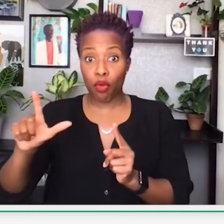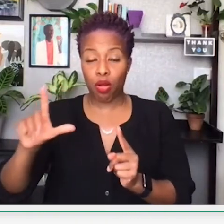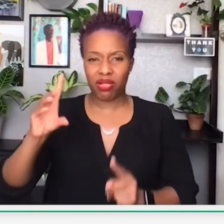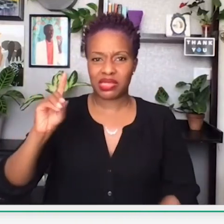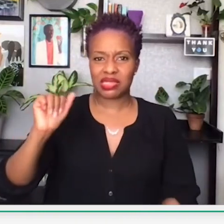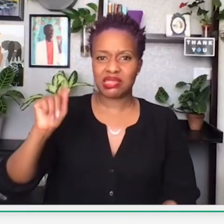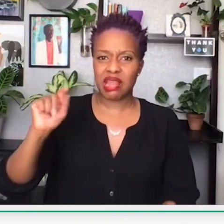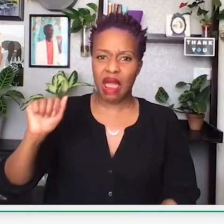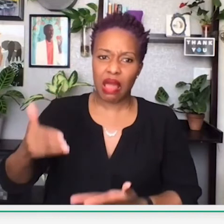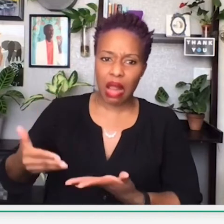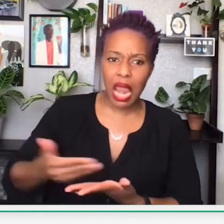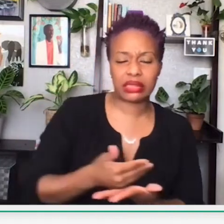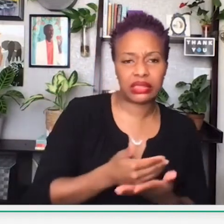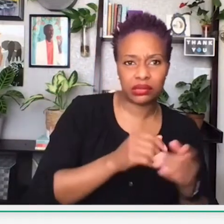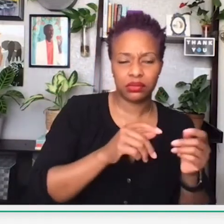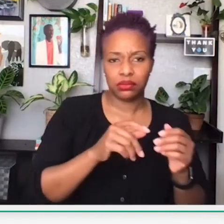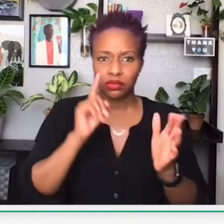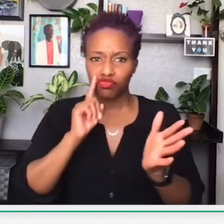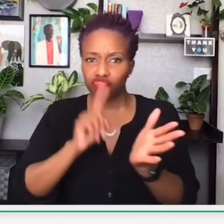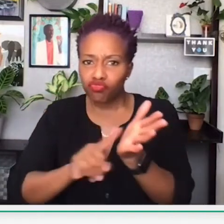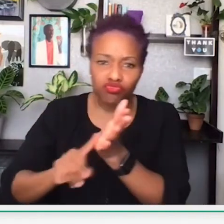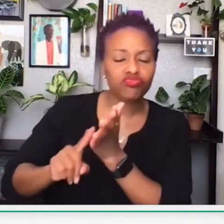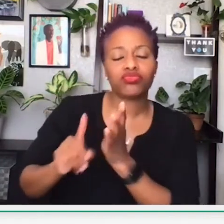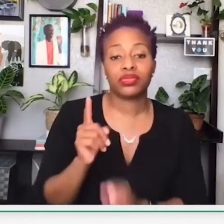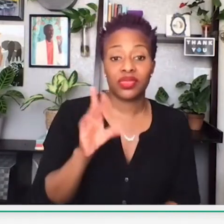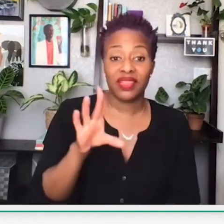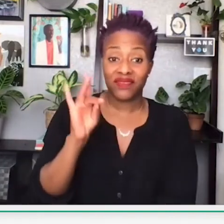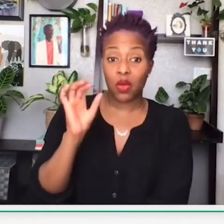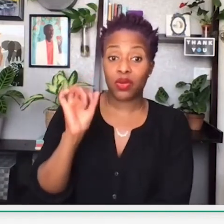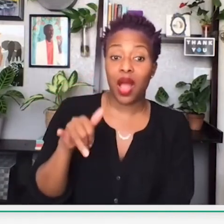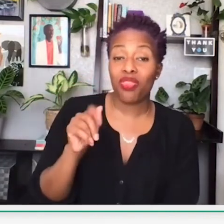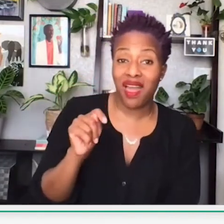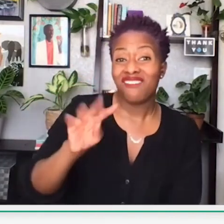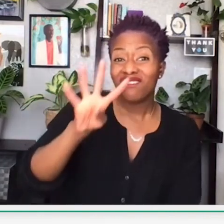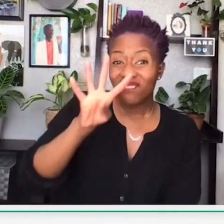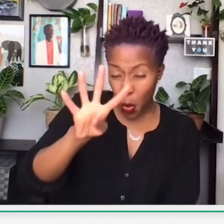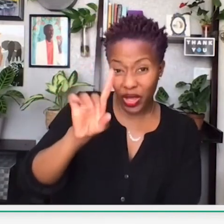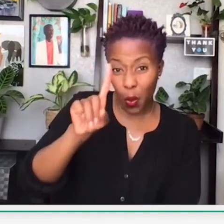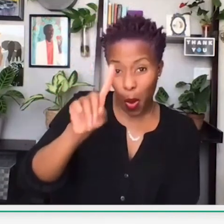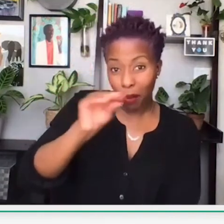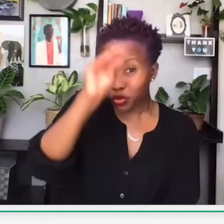From the start of the pandemic all the way until April, data collected and research found that